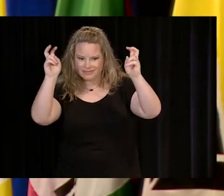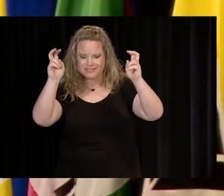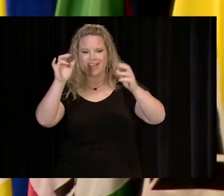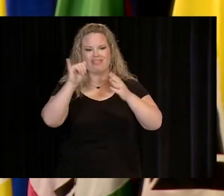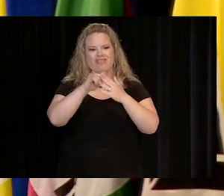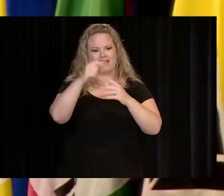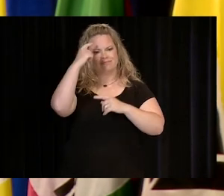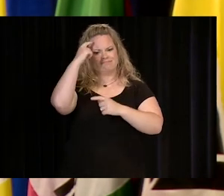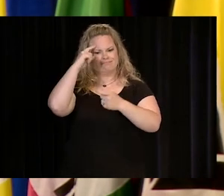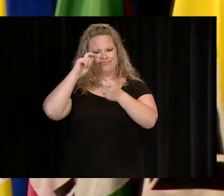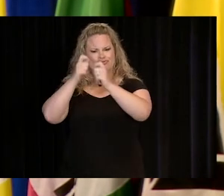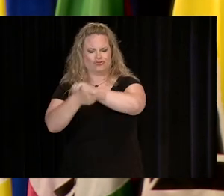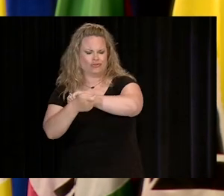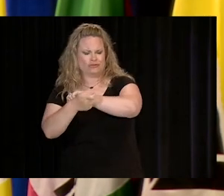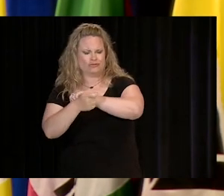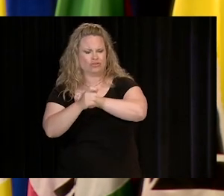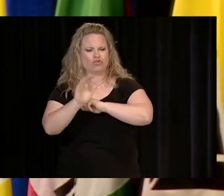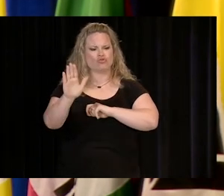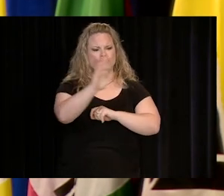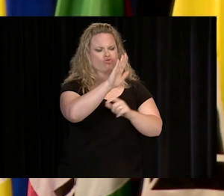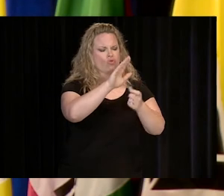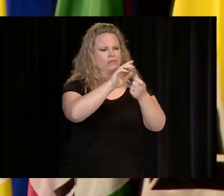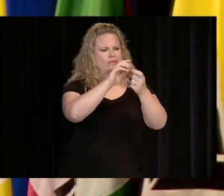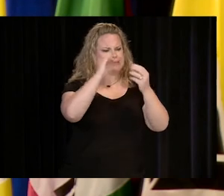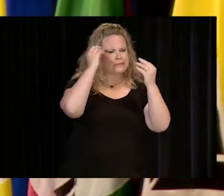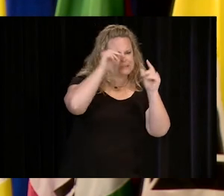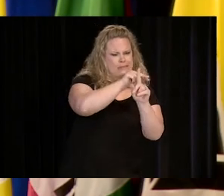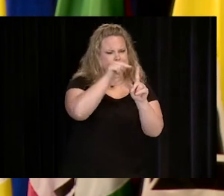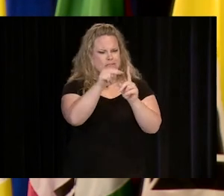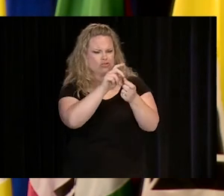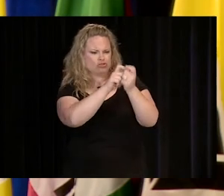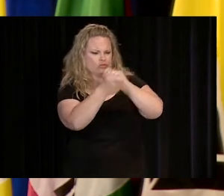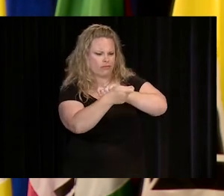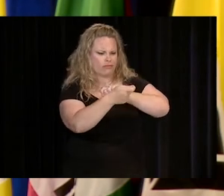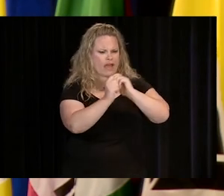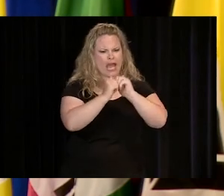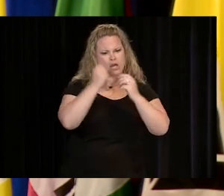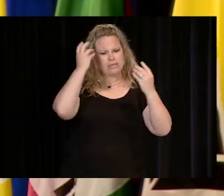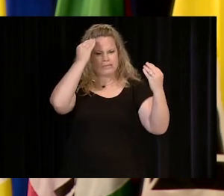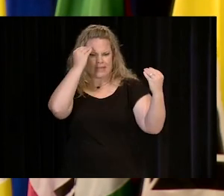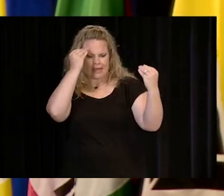THAT'S A PARADIGM SHIFT. A SHIFT IN HOW YOU VIEW THINGS, HOW YOU THINK ABOUT THINGS.